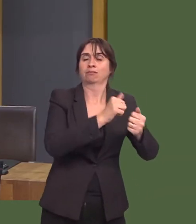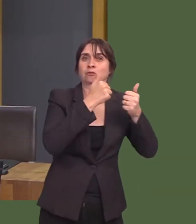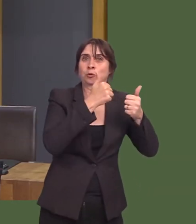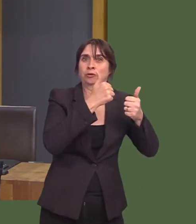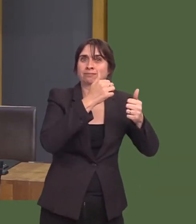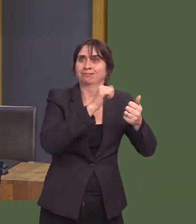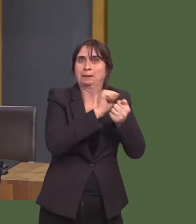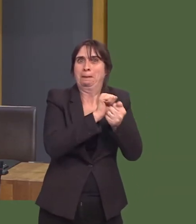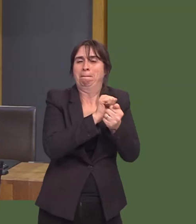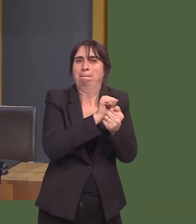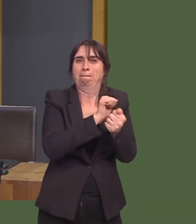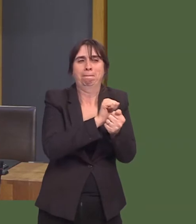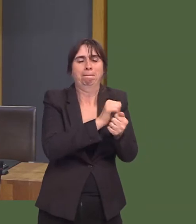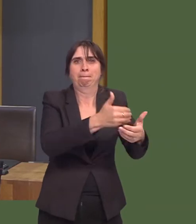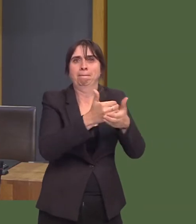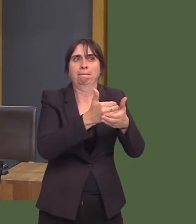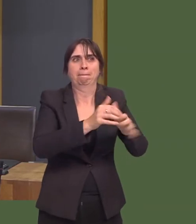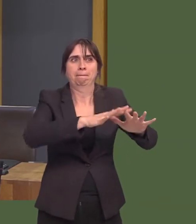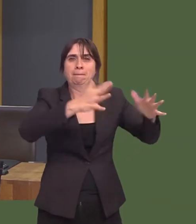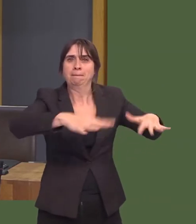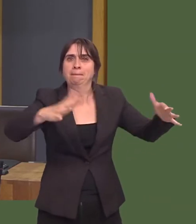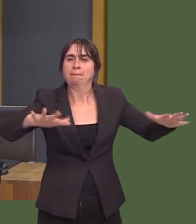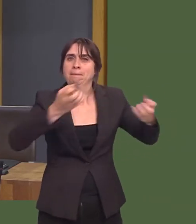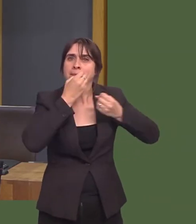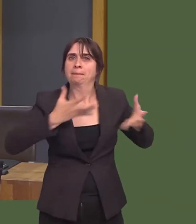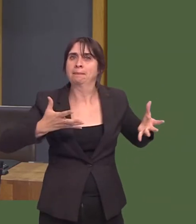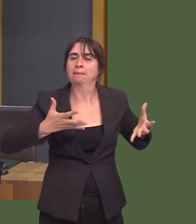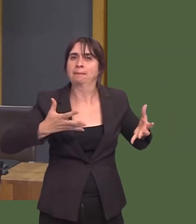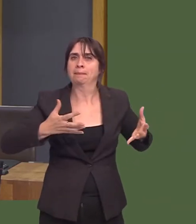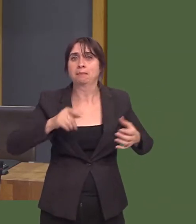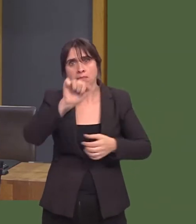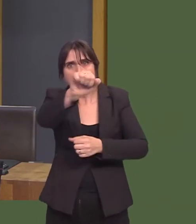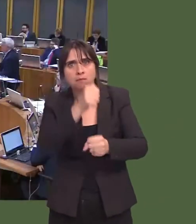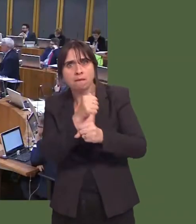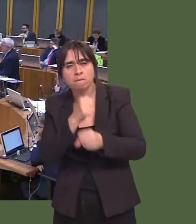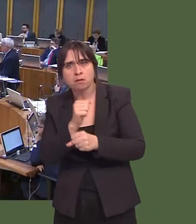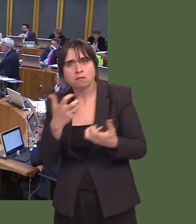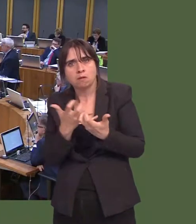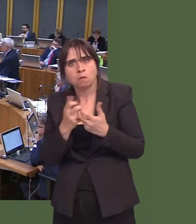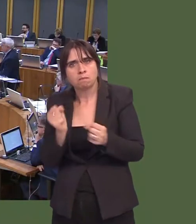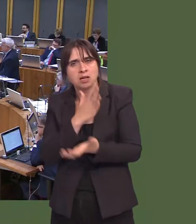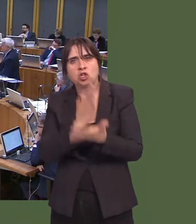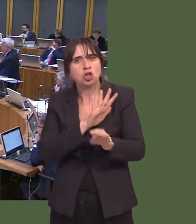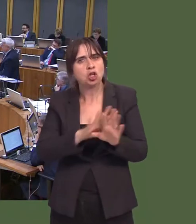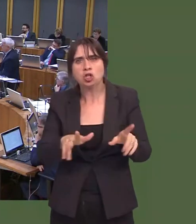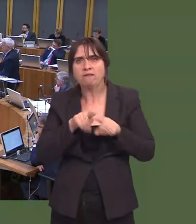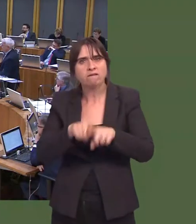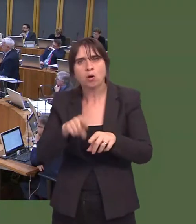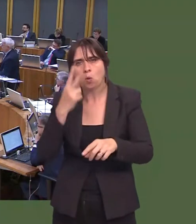Beth fyddwn chi fel Llywodraeth Cymru yn ei wneud i sicrhau na fyddwn ni byth yn mynd nÙl iír sefyllfa fel ag yr oedd hi lleír oedd ein traethau aín moroedd ni ymhlith